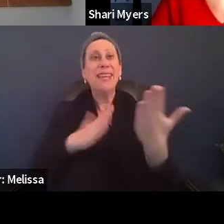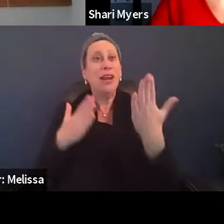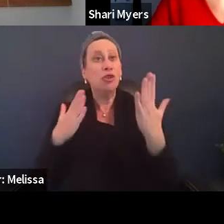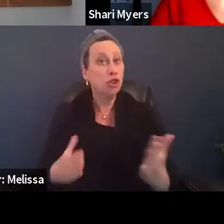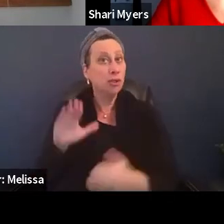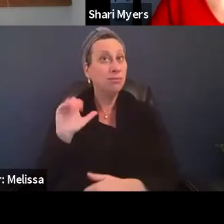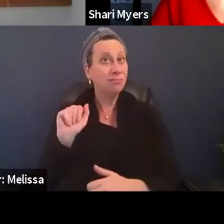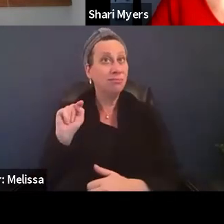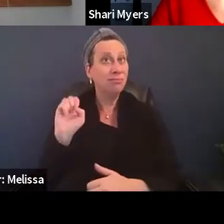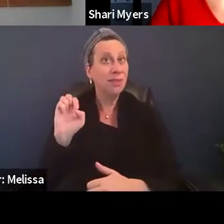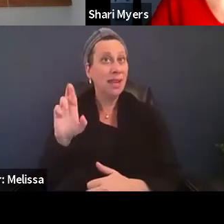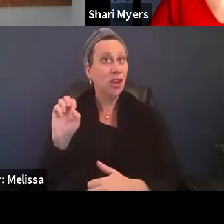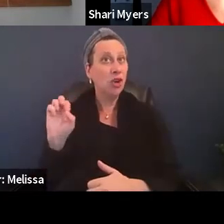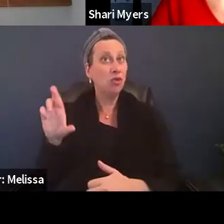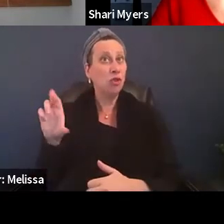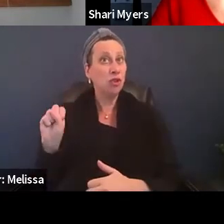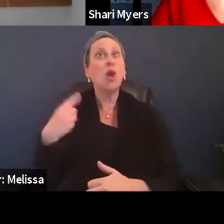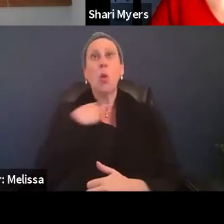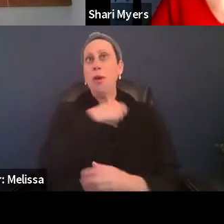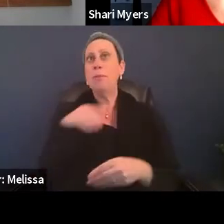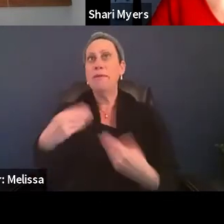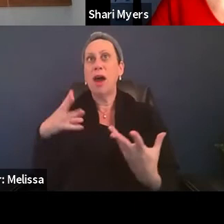And we provide that kind of meal.